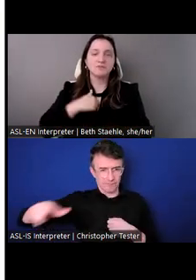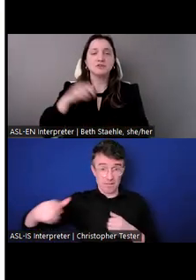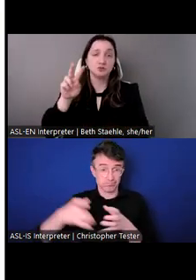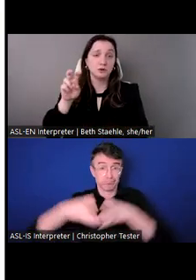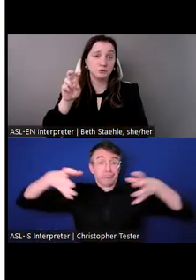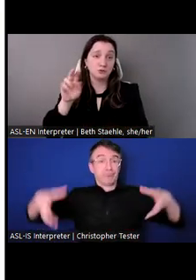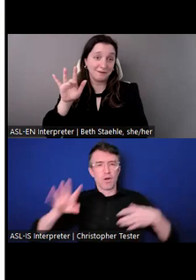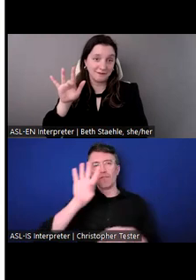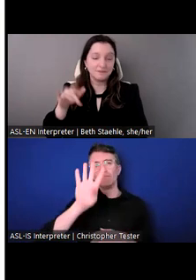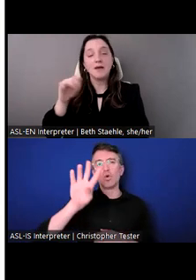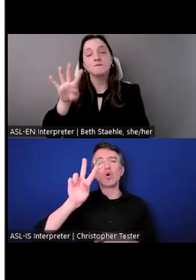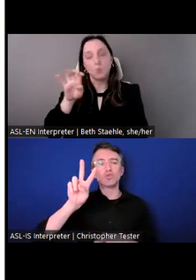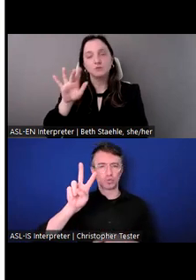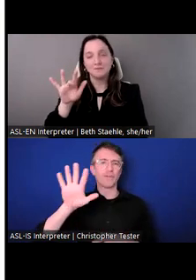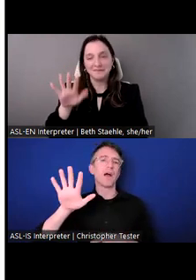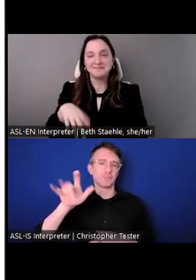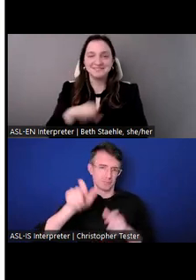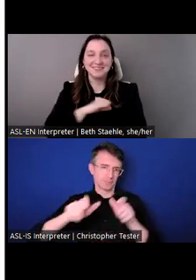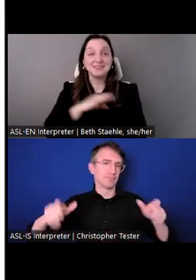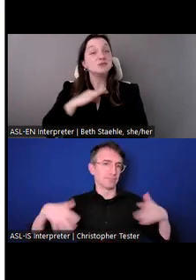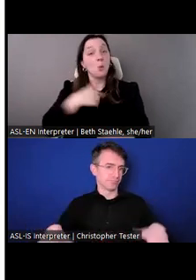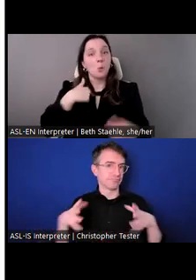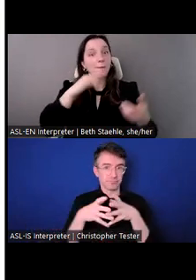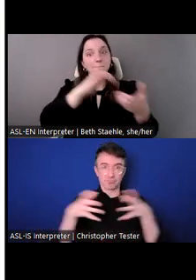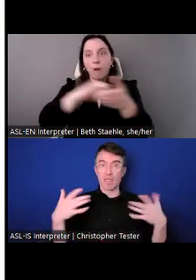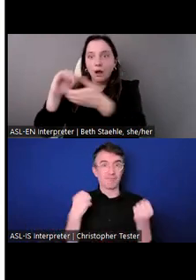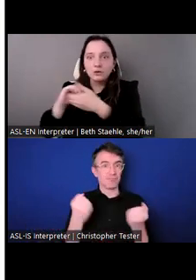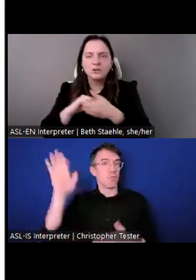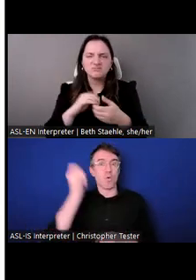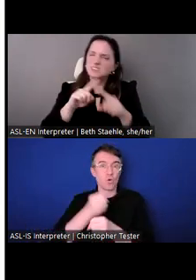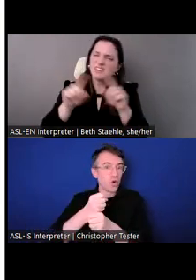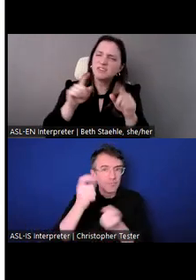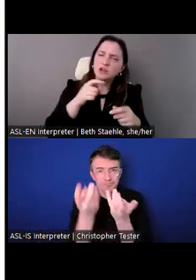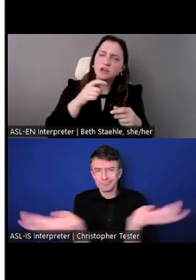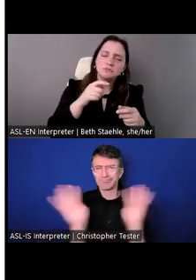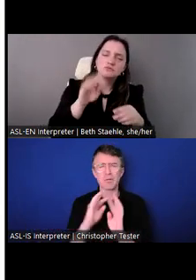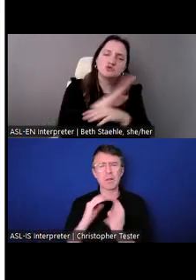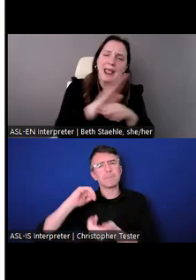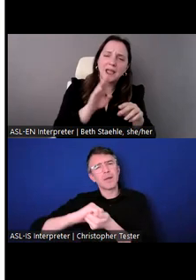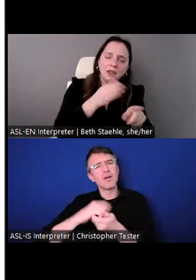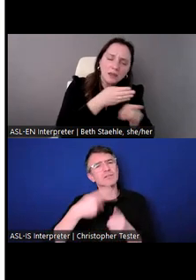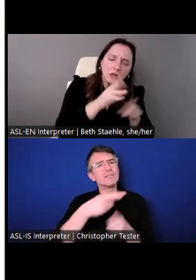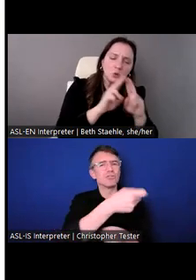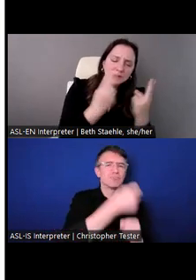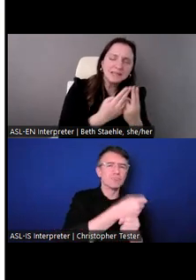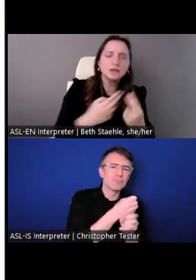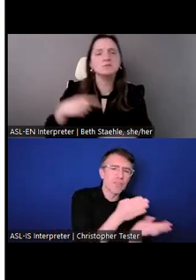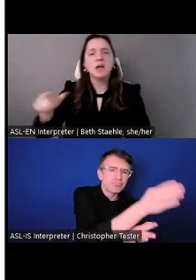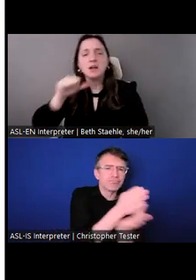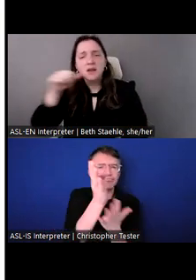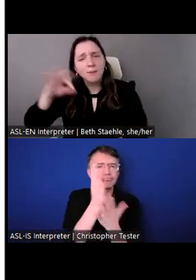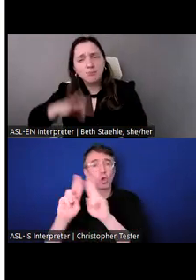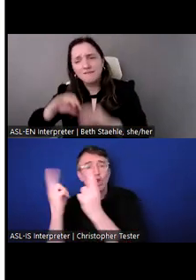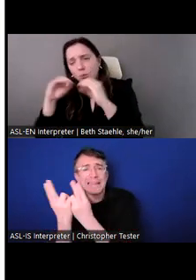We partner with more than 400 unions, nonprofit organizations, human rights defenders, workers